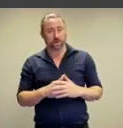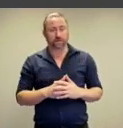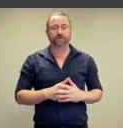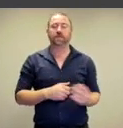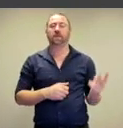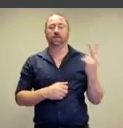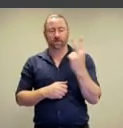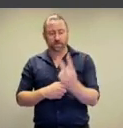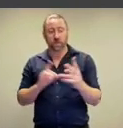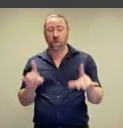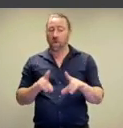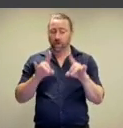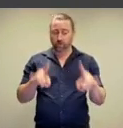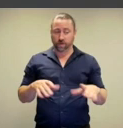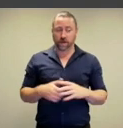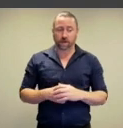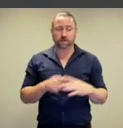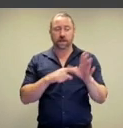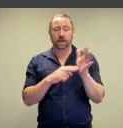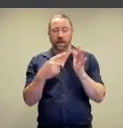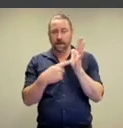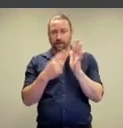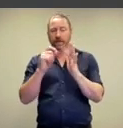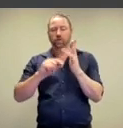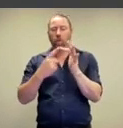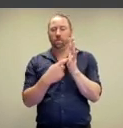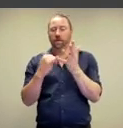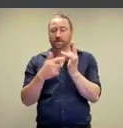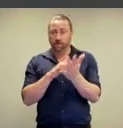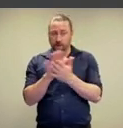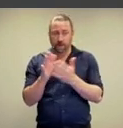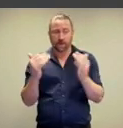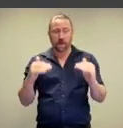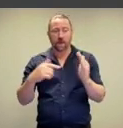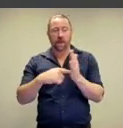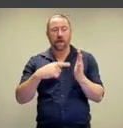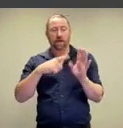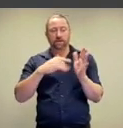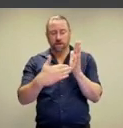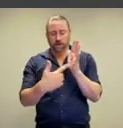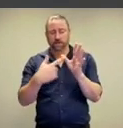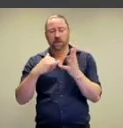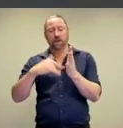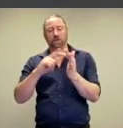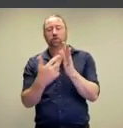binary and then we have two Australian